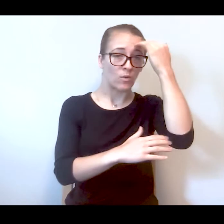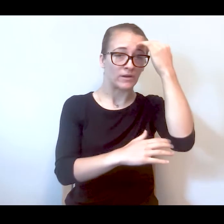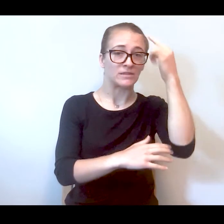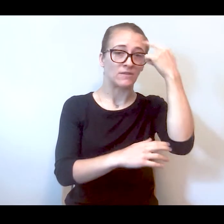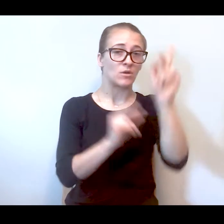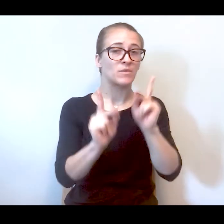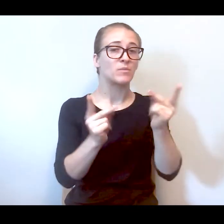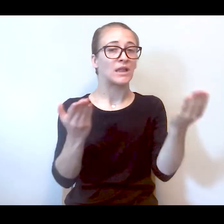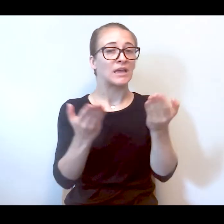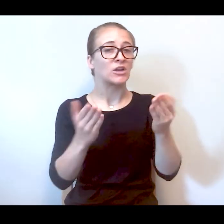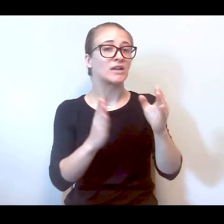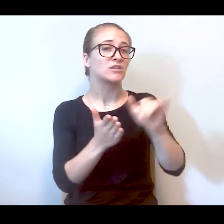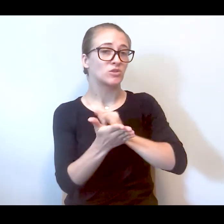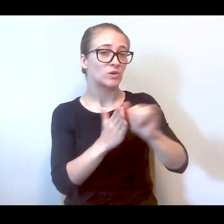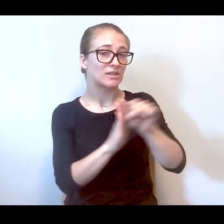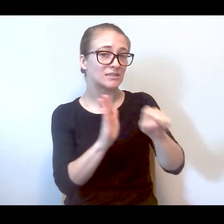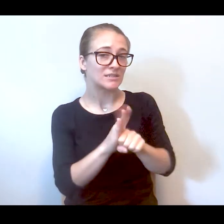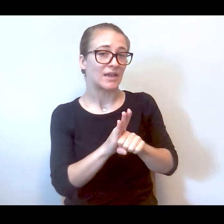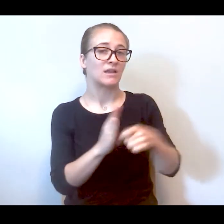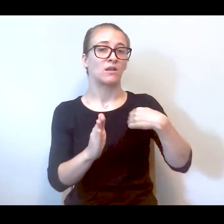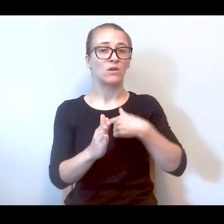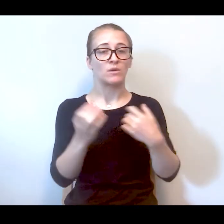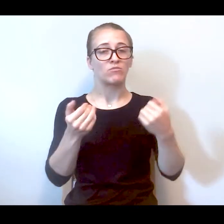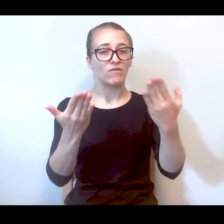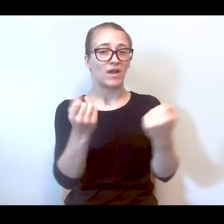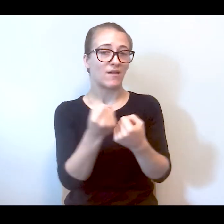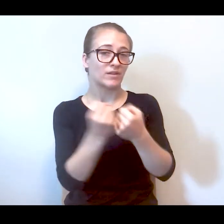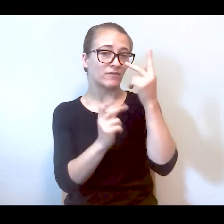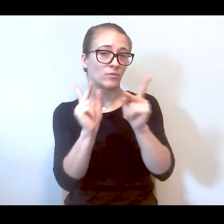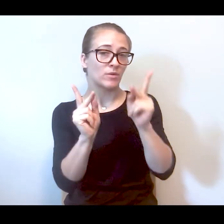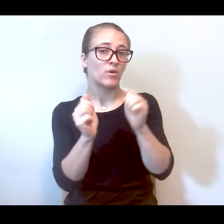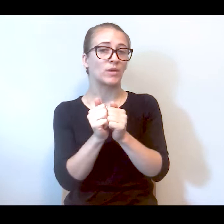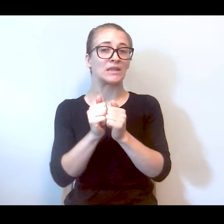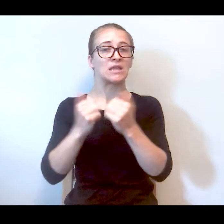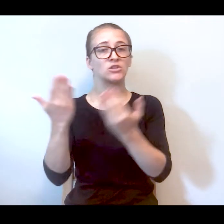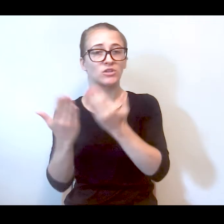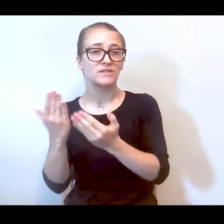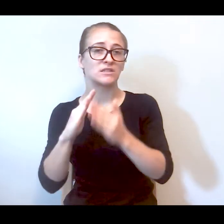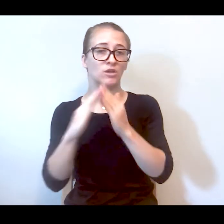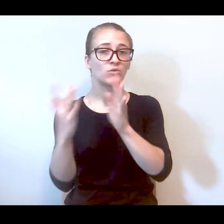legal advocacy for all people via direct client services, community outreach, communication, and